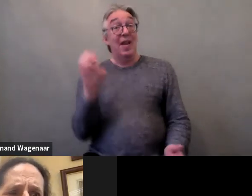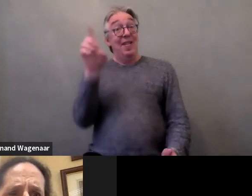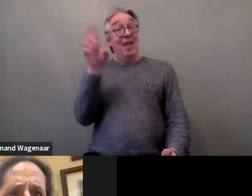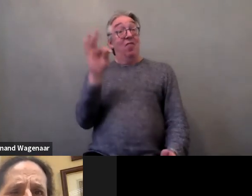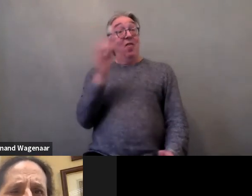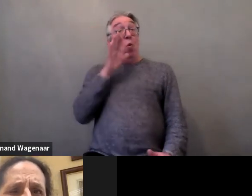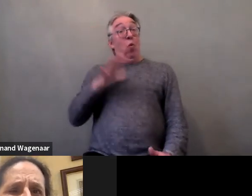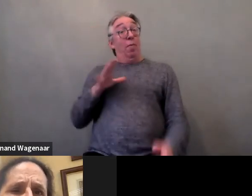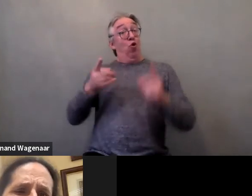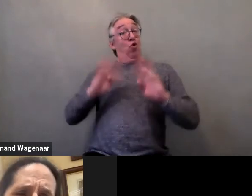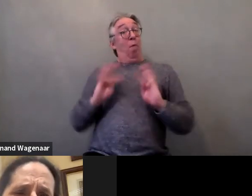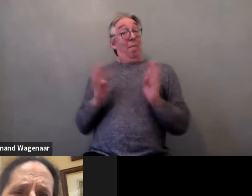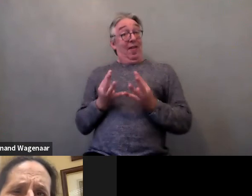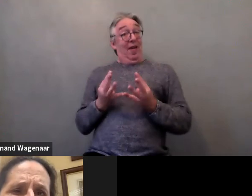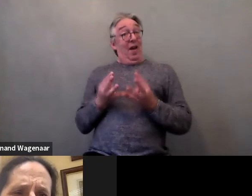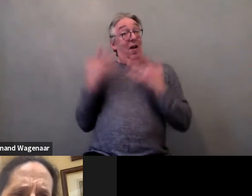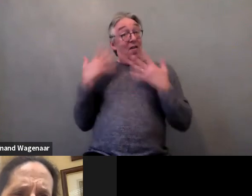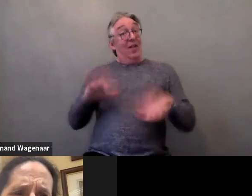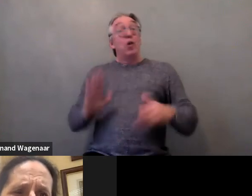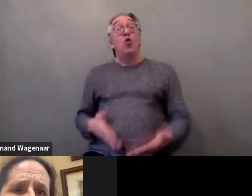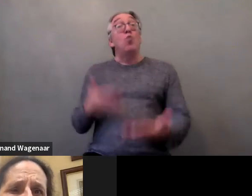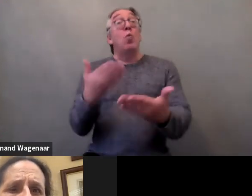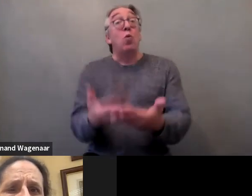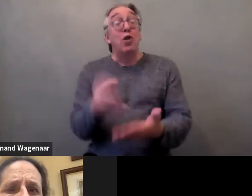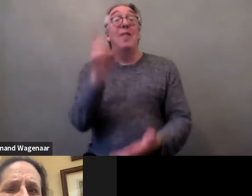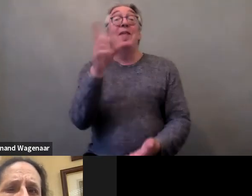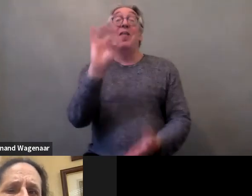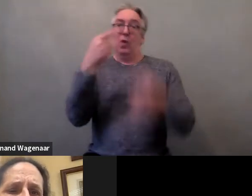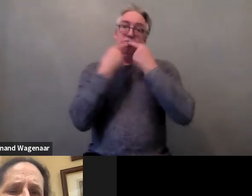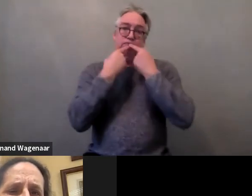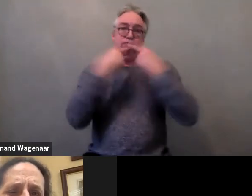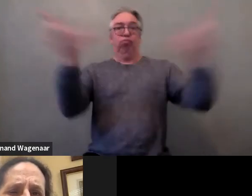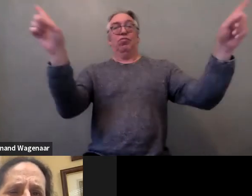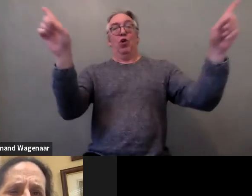EDF is going to launch a declaration in relation with violence